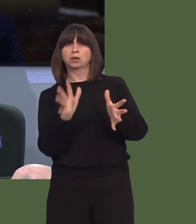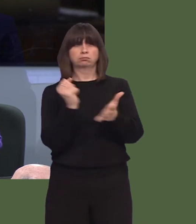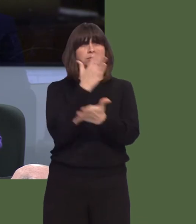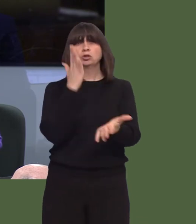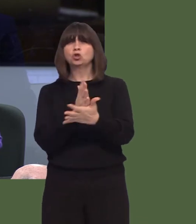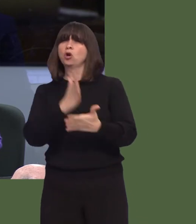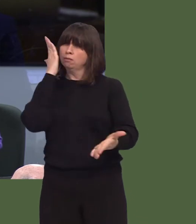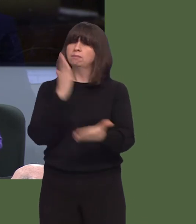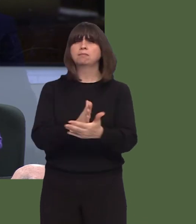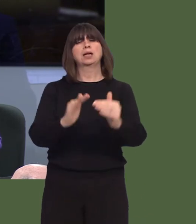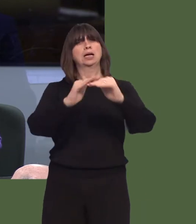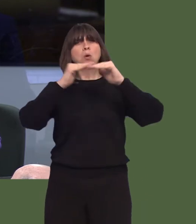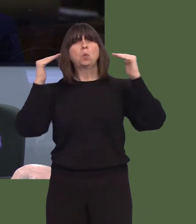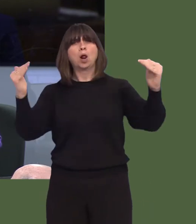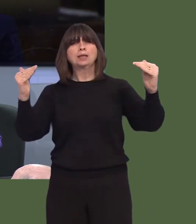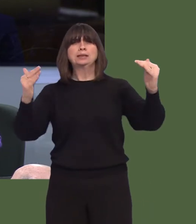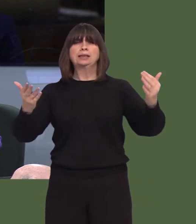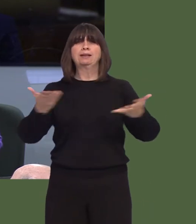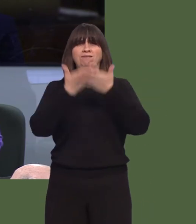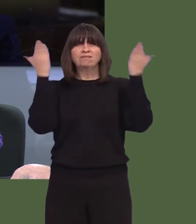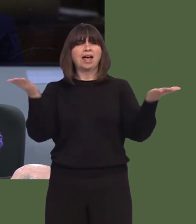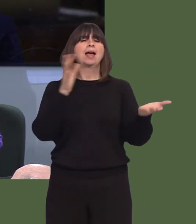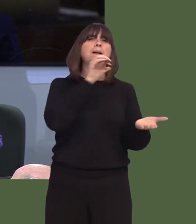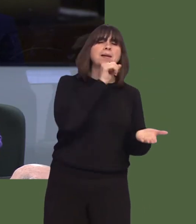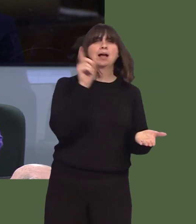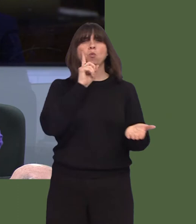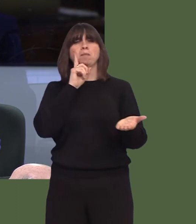there is genuine equality across Wales for both men and women.